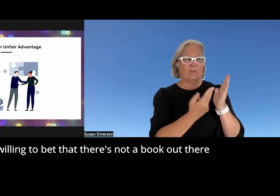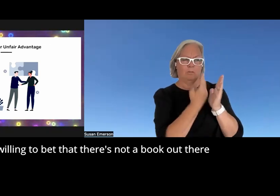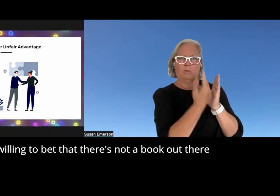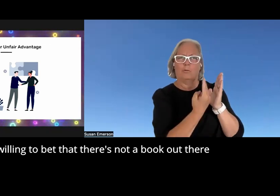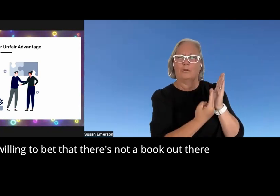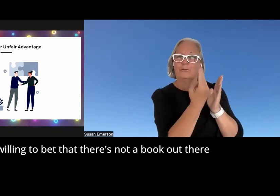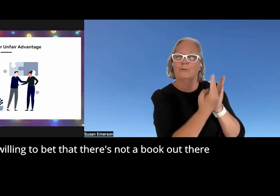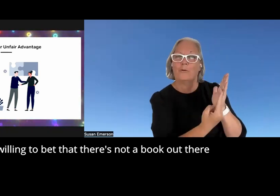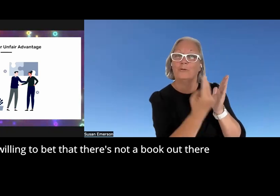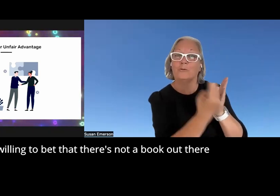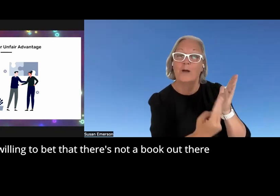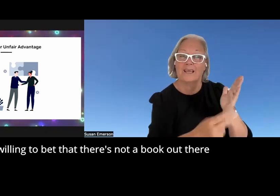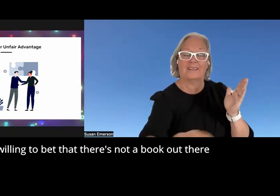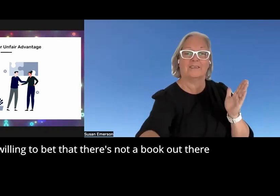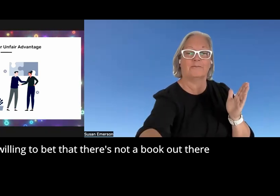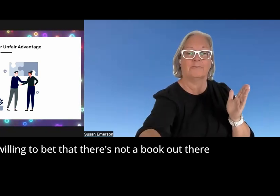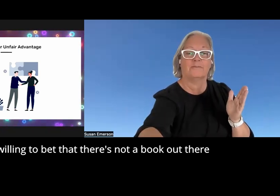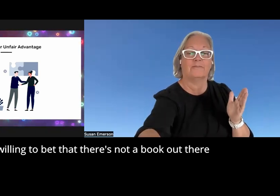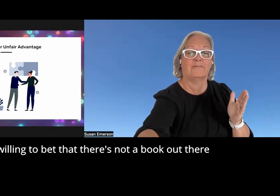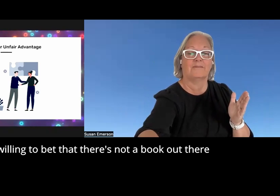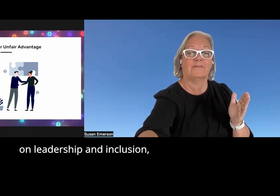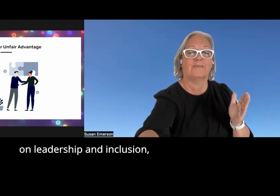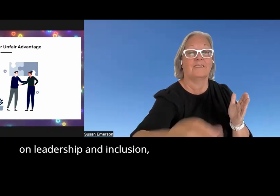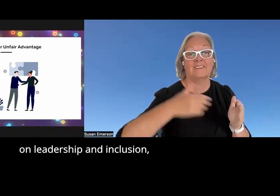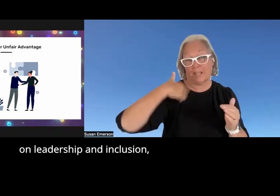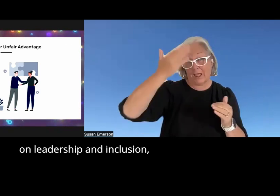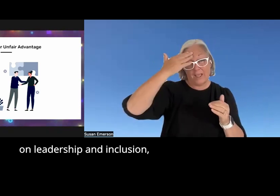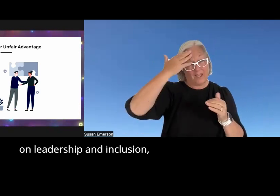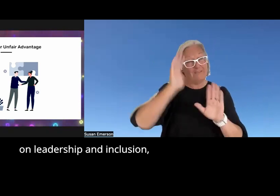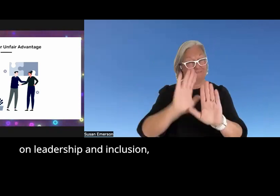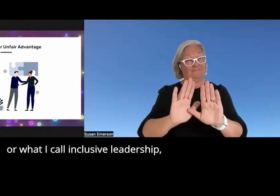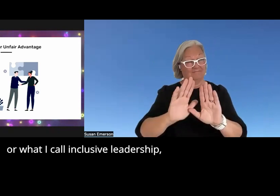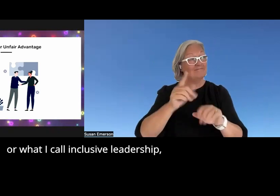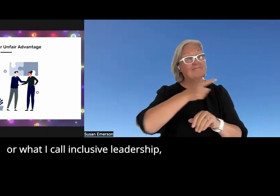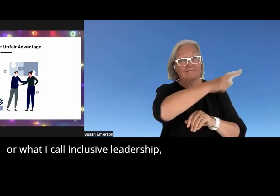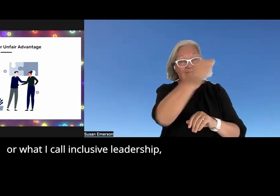and I'm willing to bet that there's not a book out there on leadership and inclusion or what I call